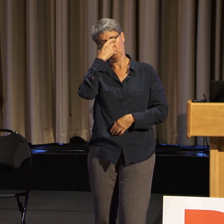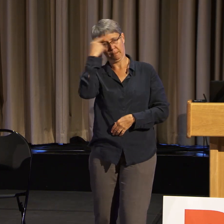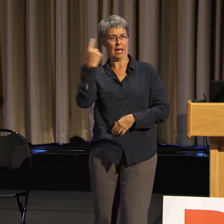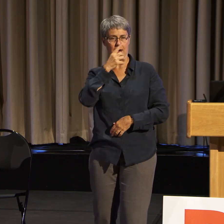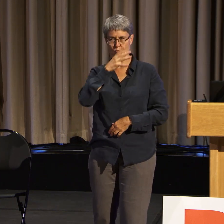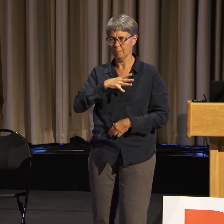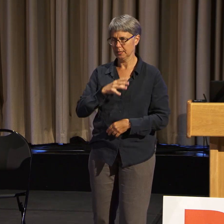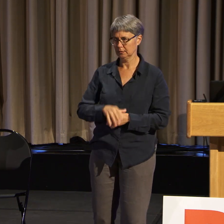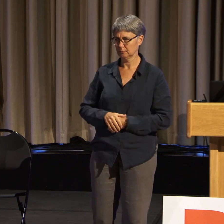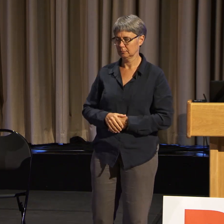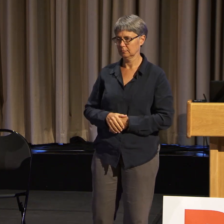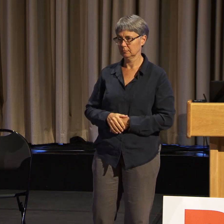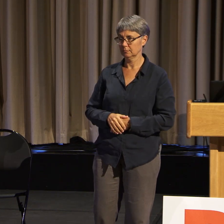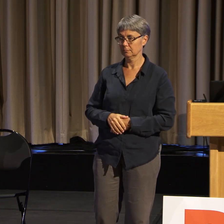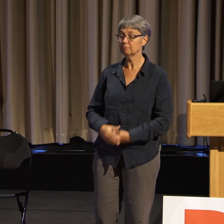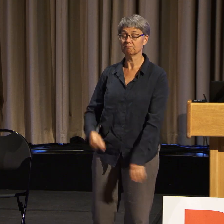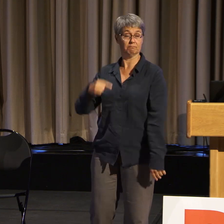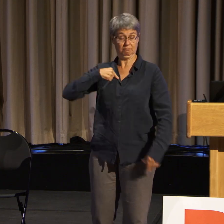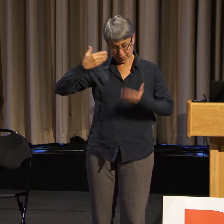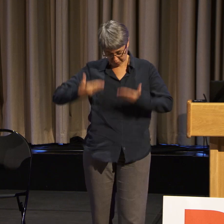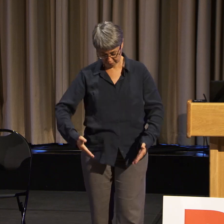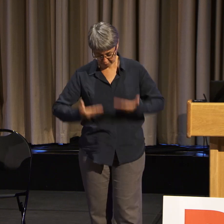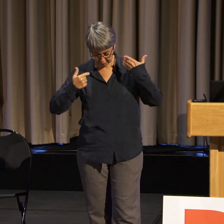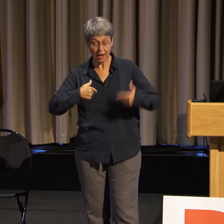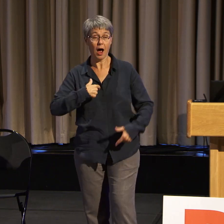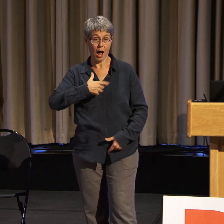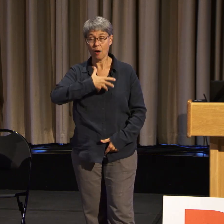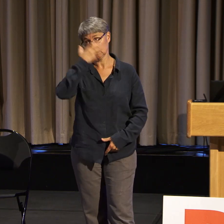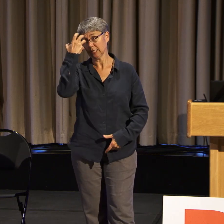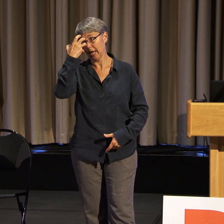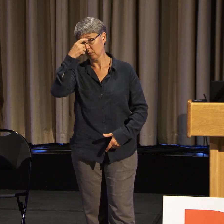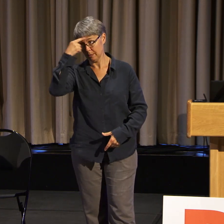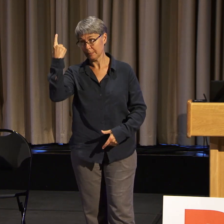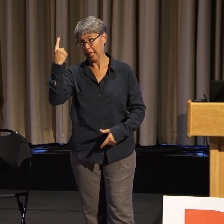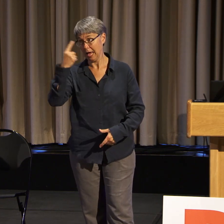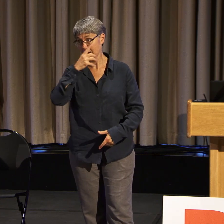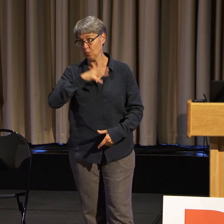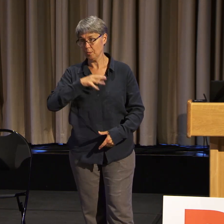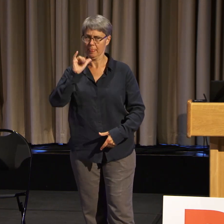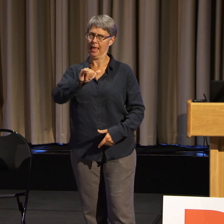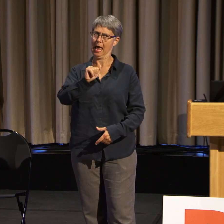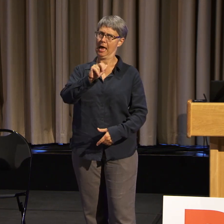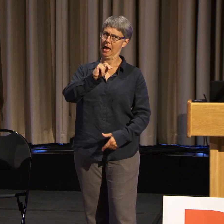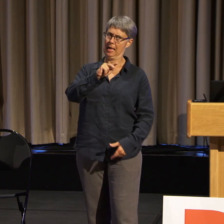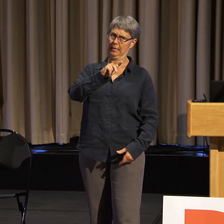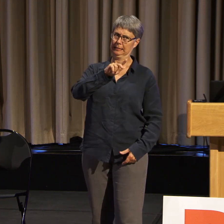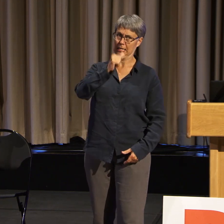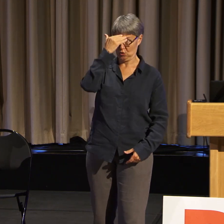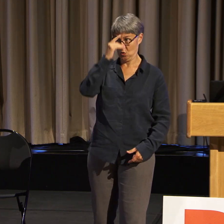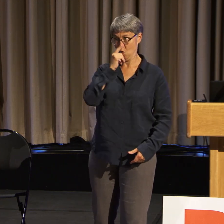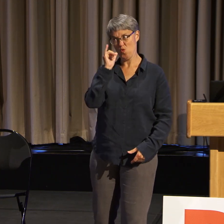I was the angry black woman. Oh, that's Anita, the angry black woman. That's all right.